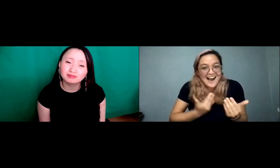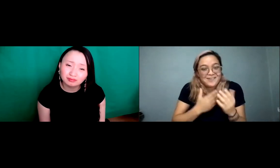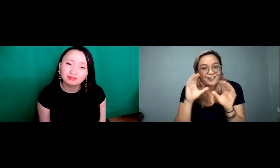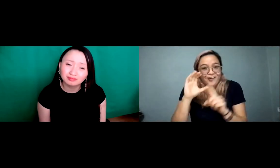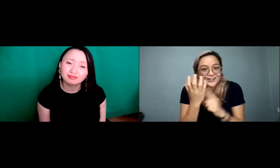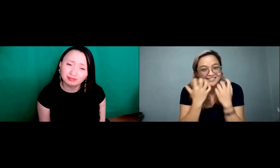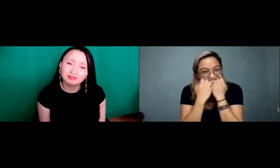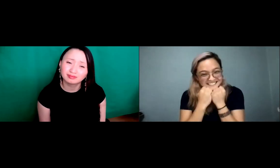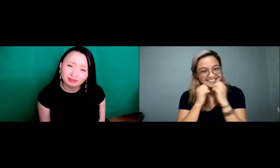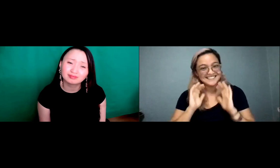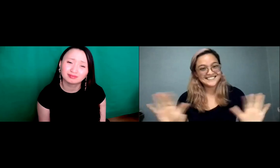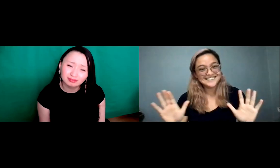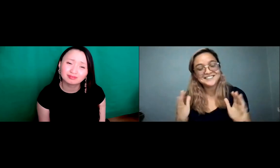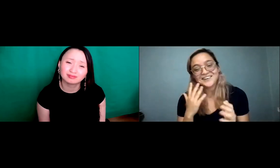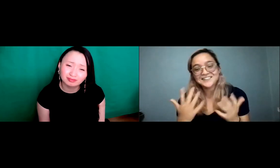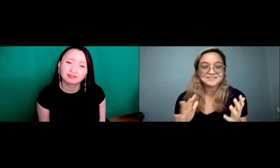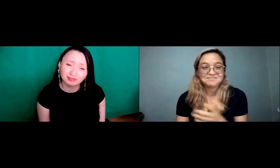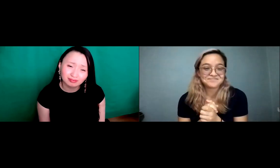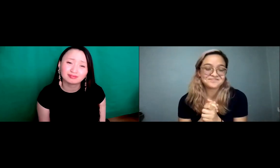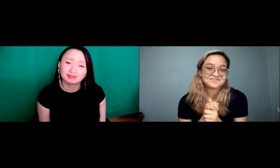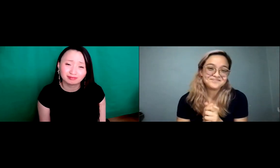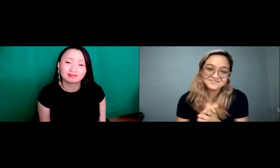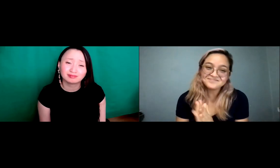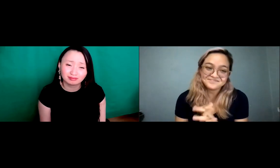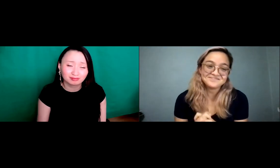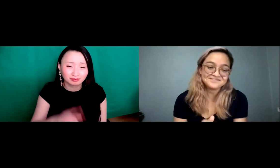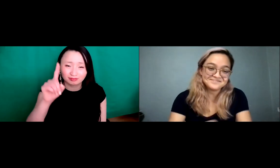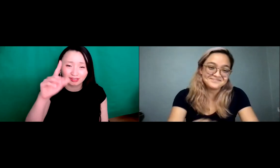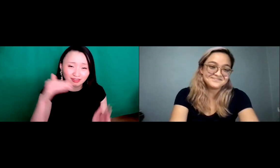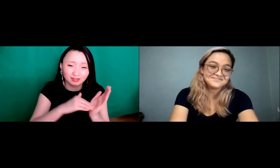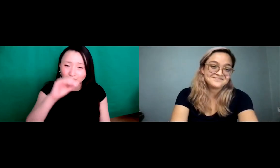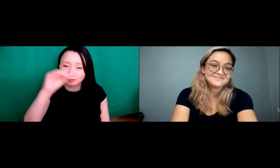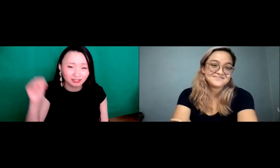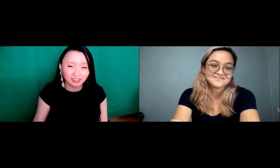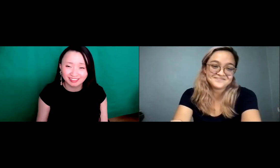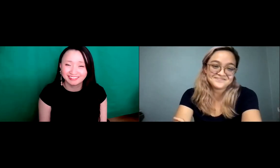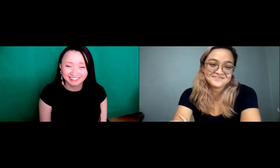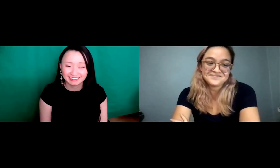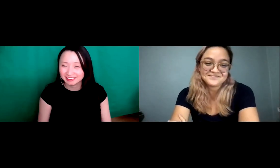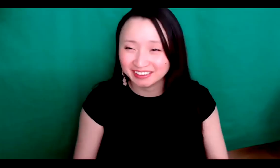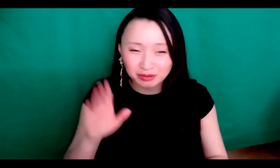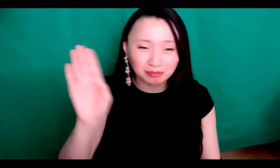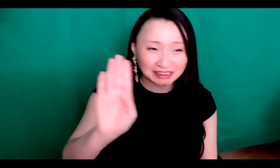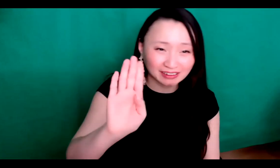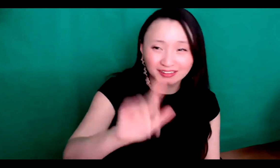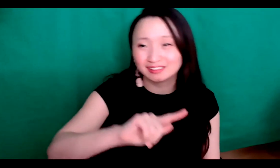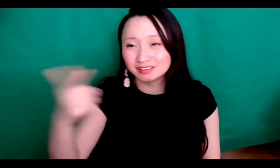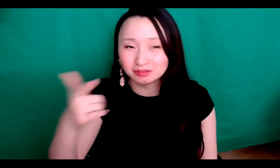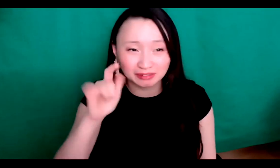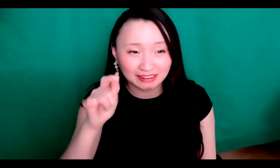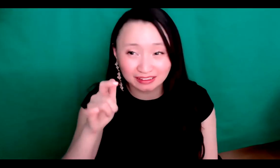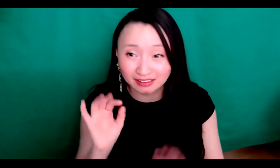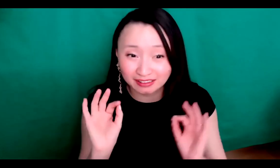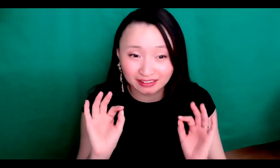And we have a right to know our own language and cherish our own culture at the same time.